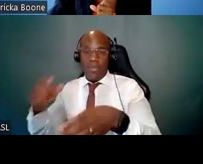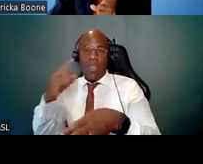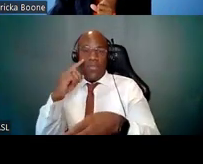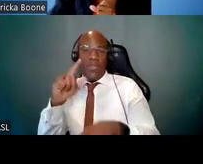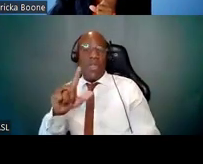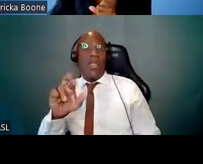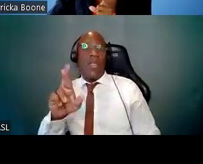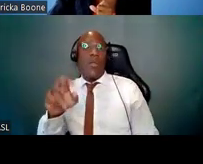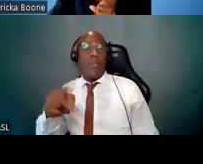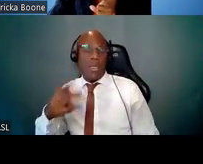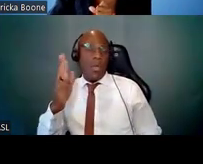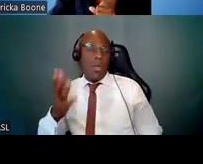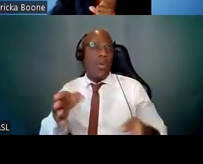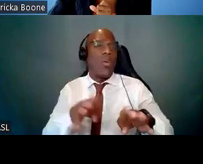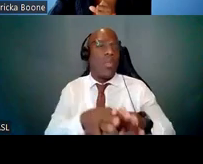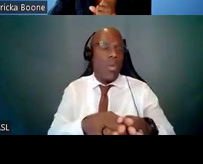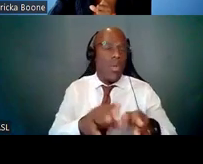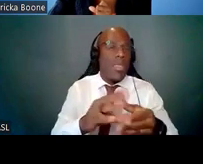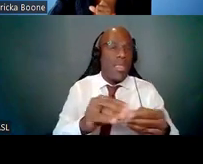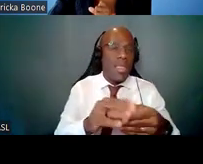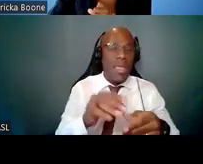some really important takeaways with this program.